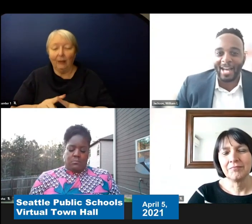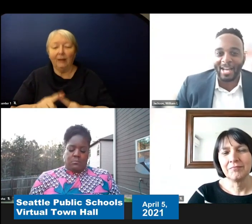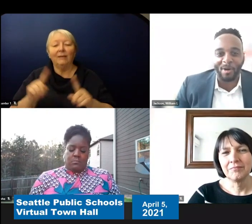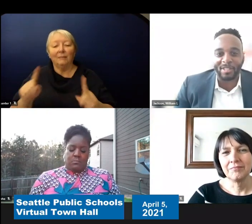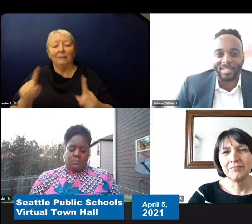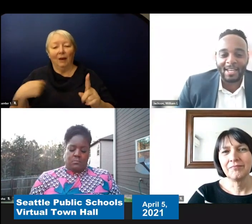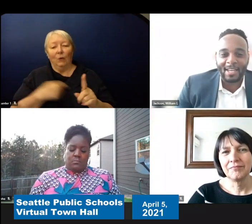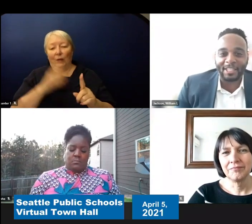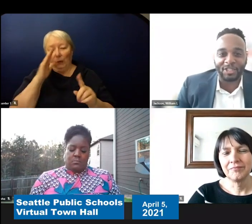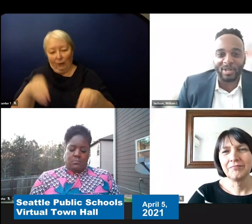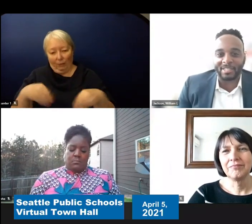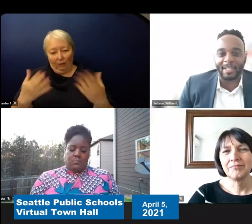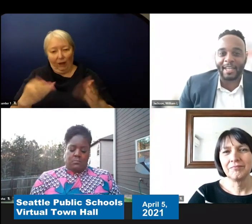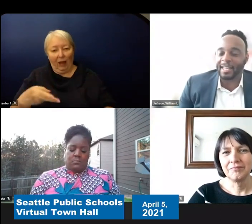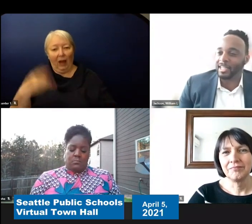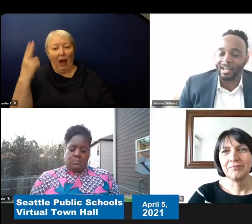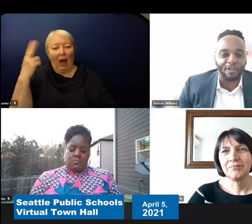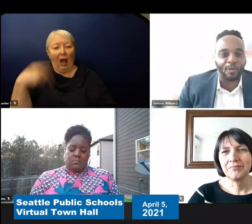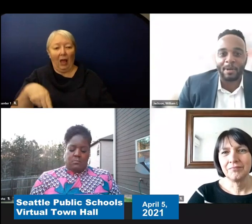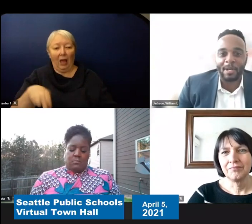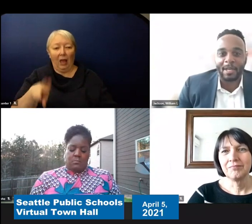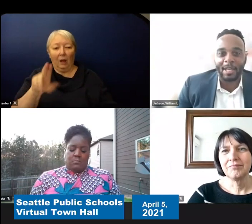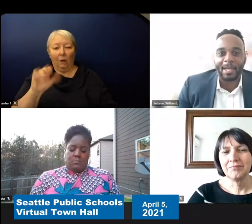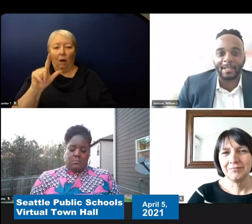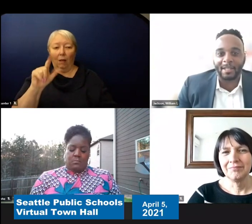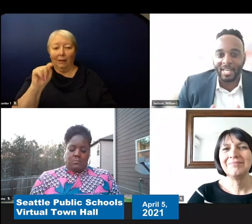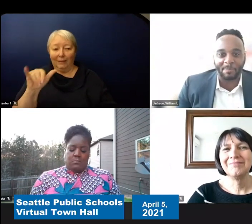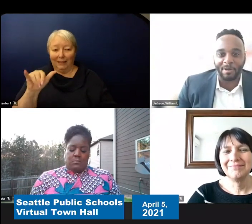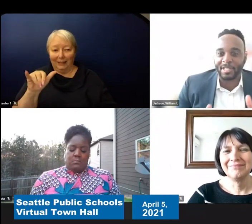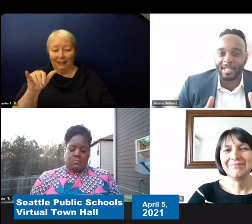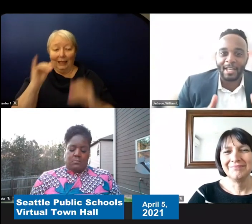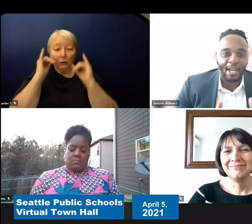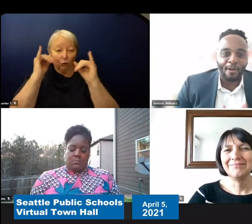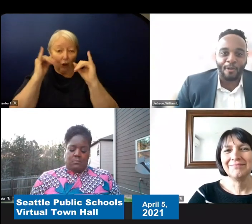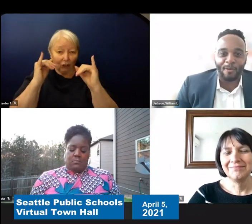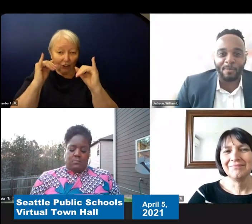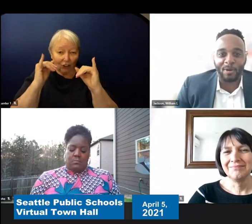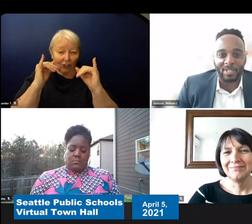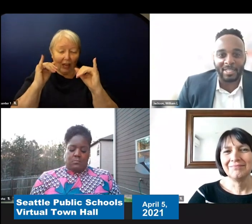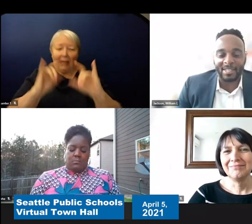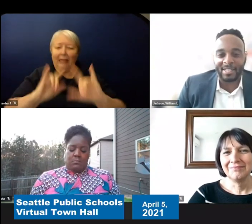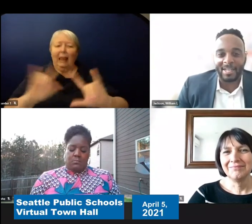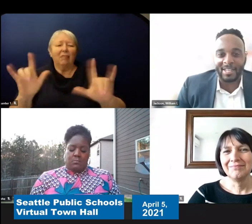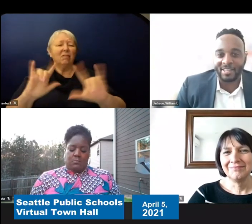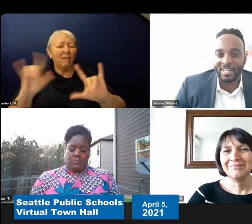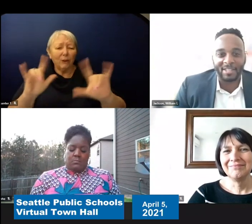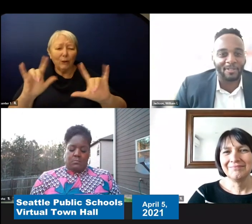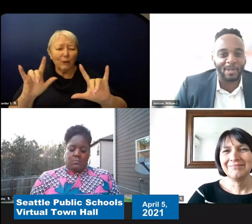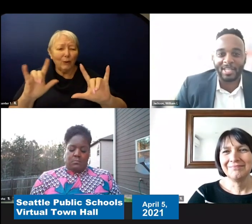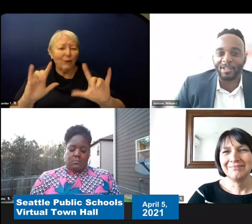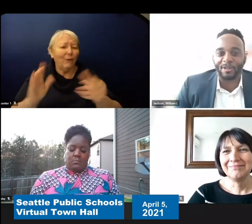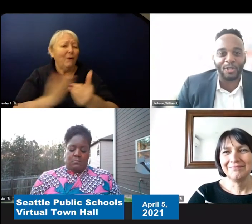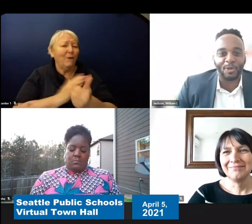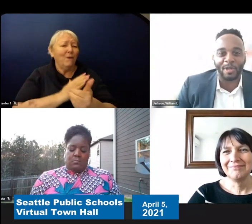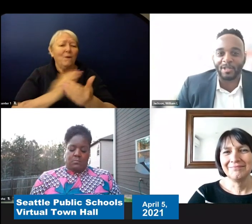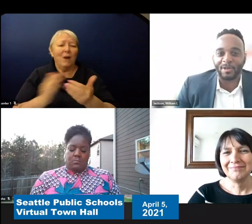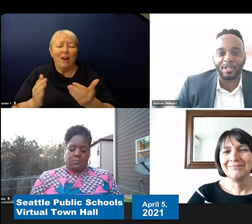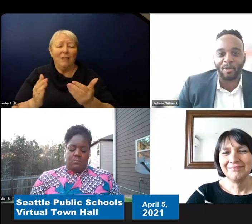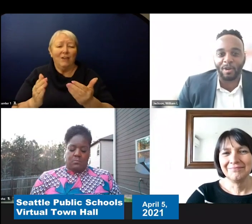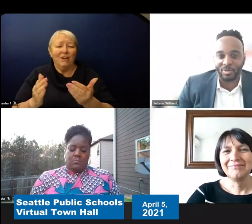instruction and love you up in in-person or remotely. Either choice. There is no wrong choice here.